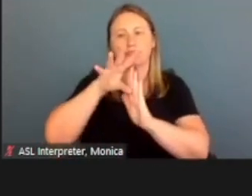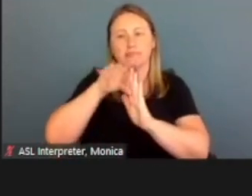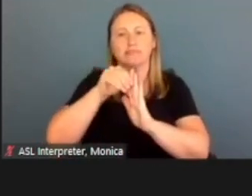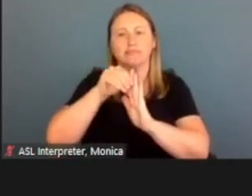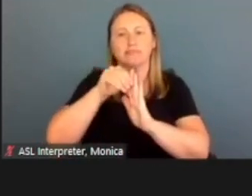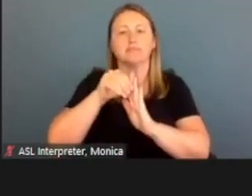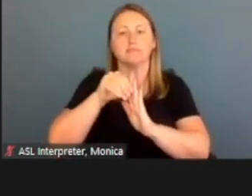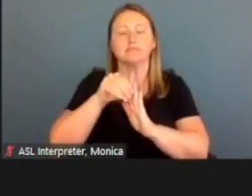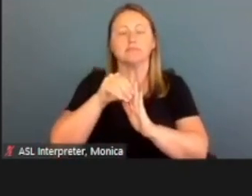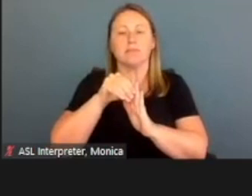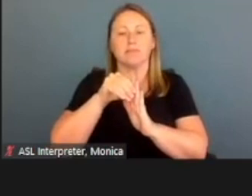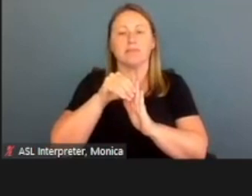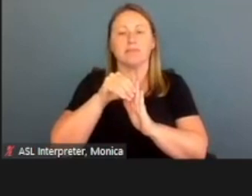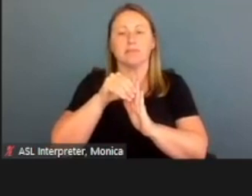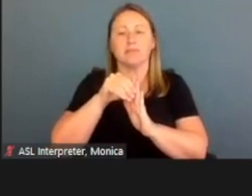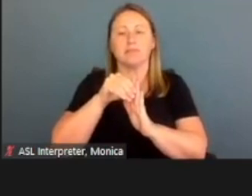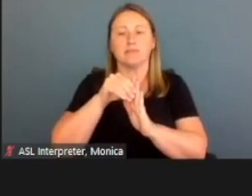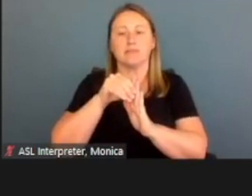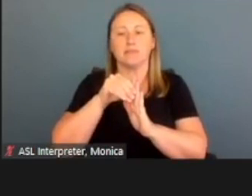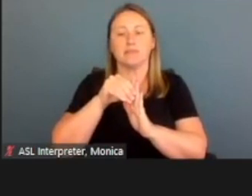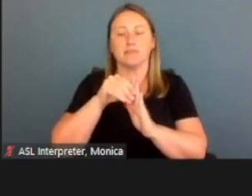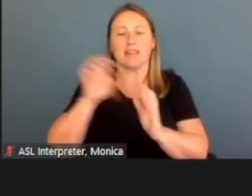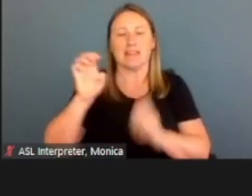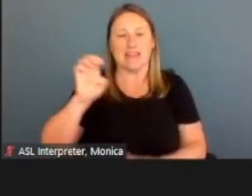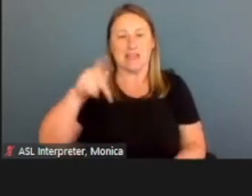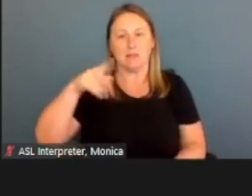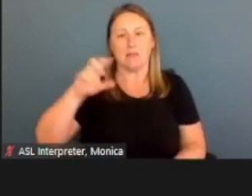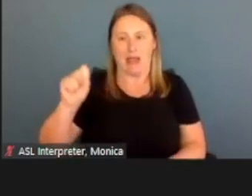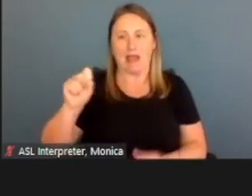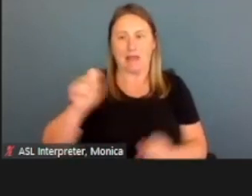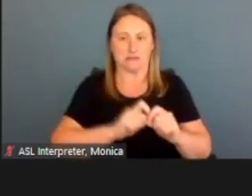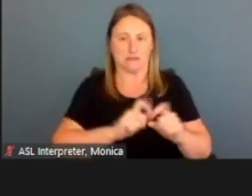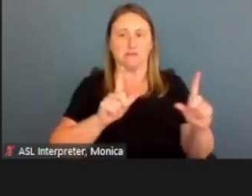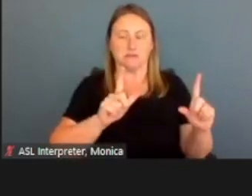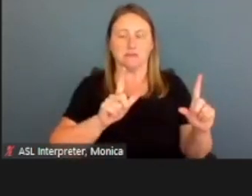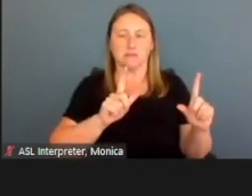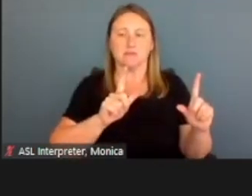And our ePASS site is reactive, meaning it will change